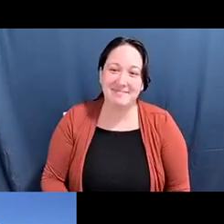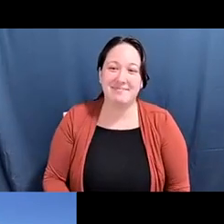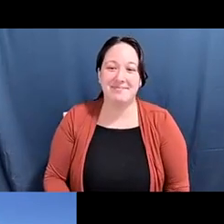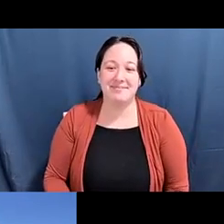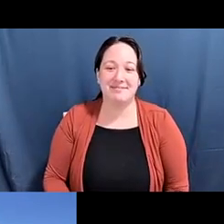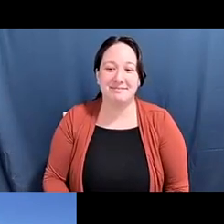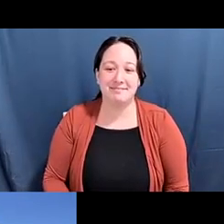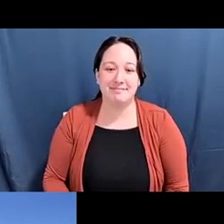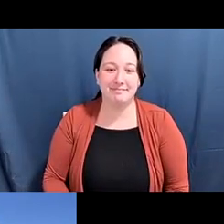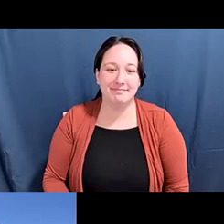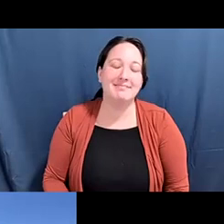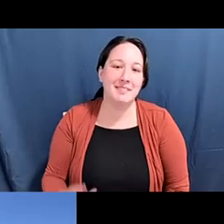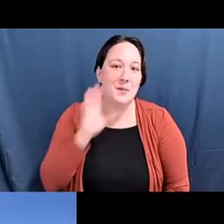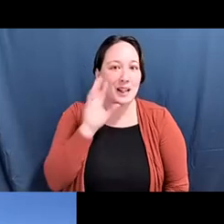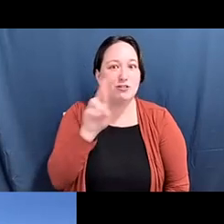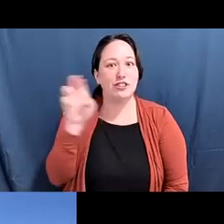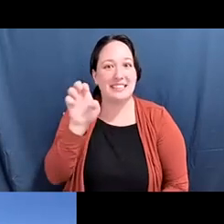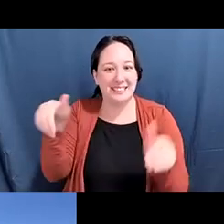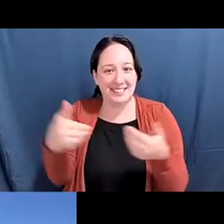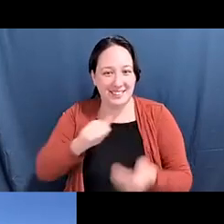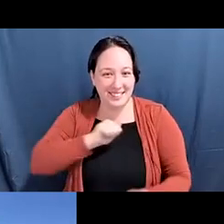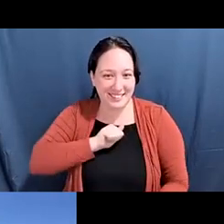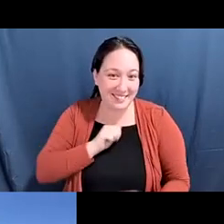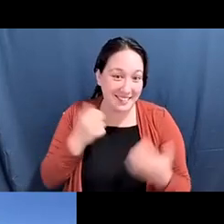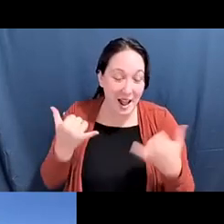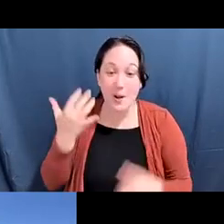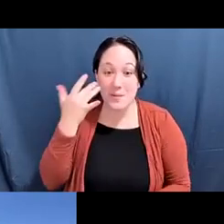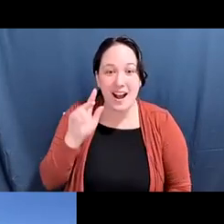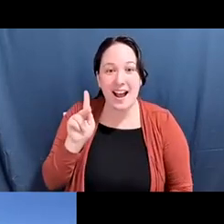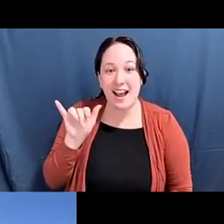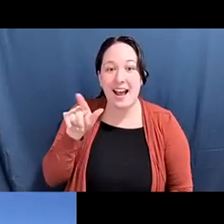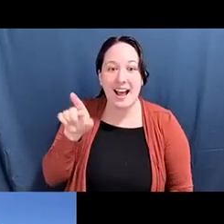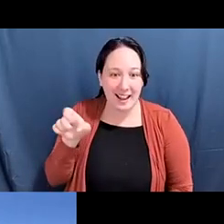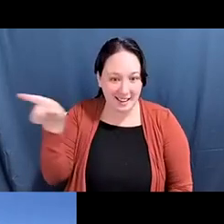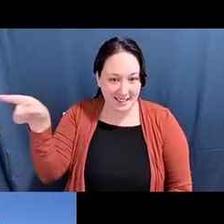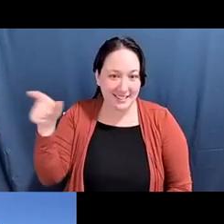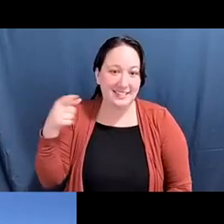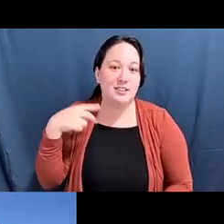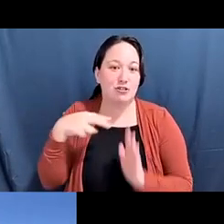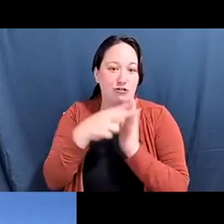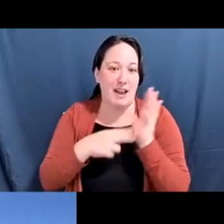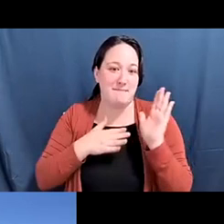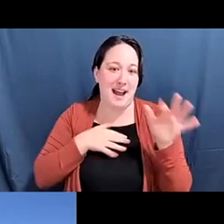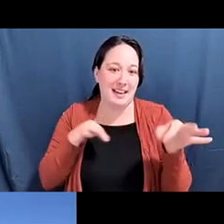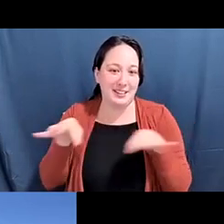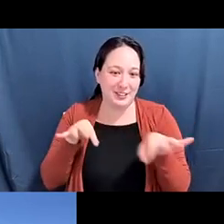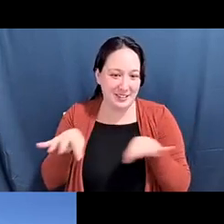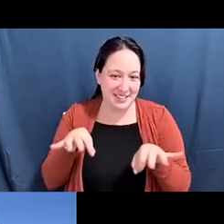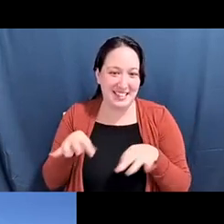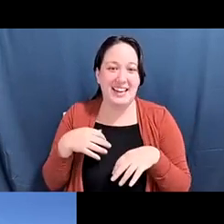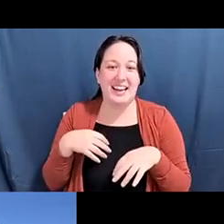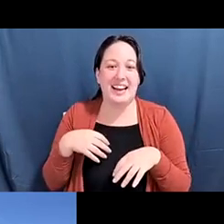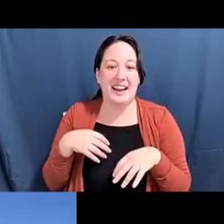pam tau lee: briefly introduce myself because I'm Kyle read my or...se my description, or my description has already been read.